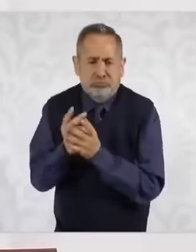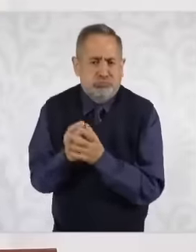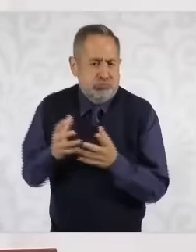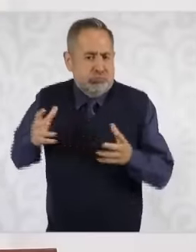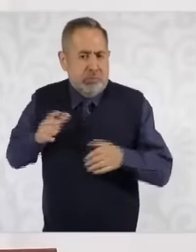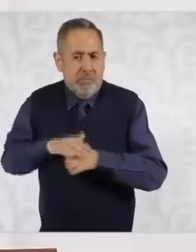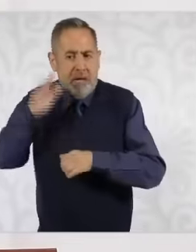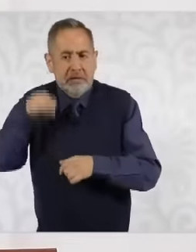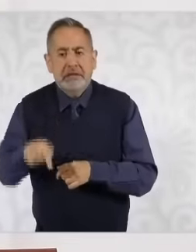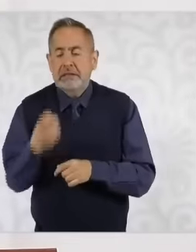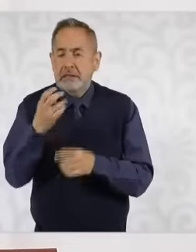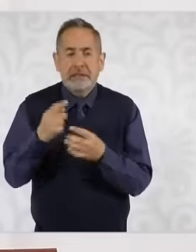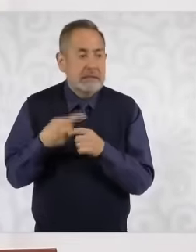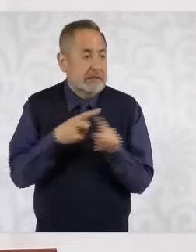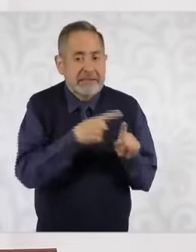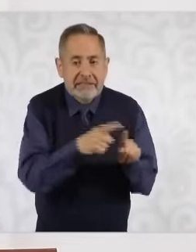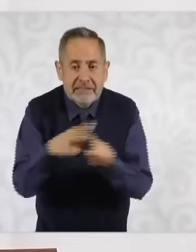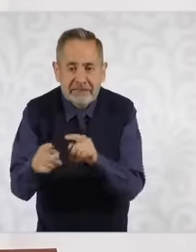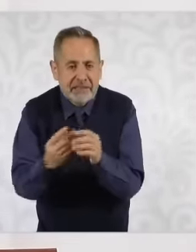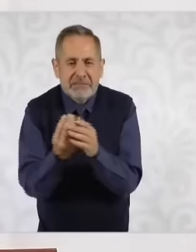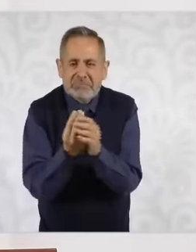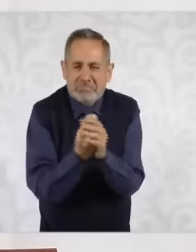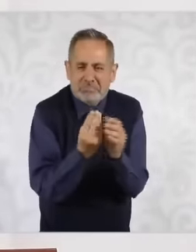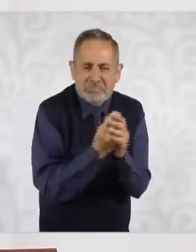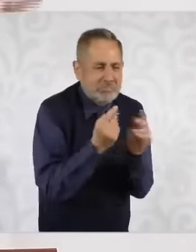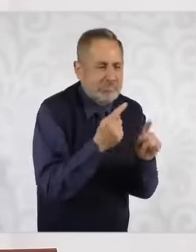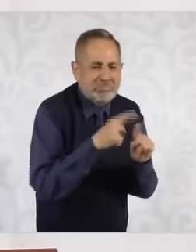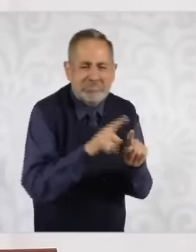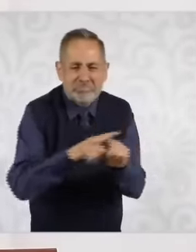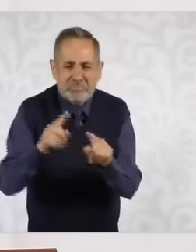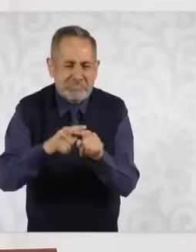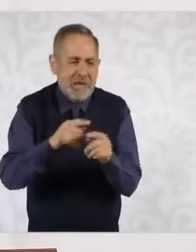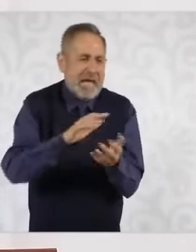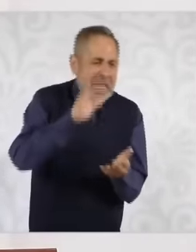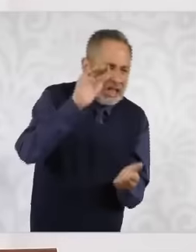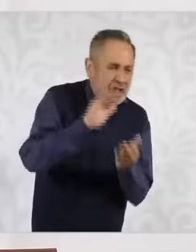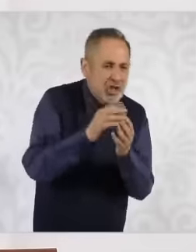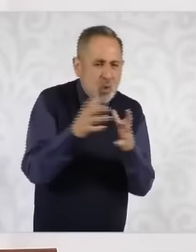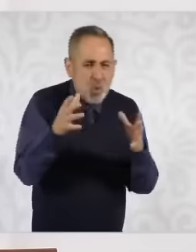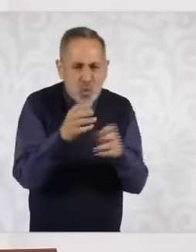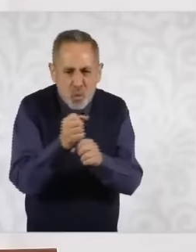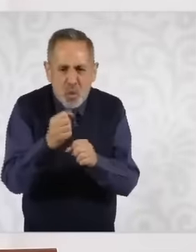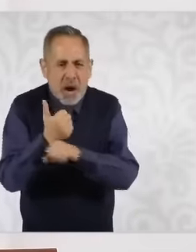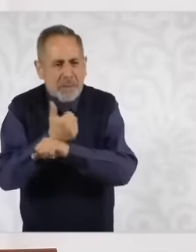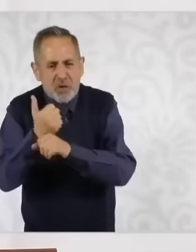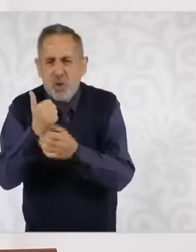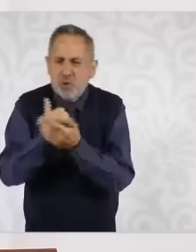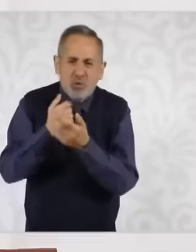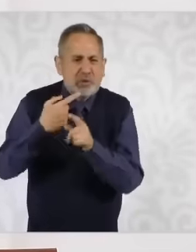what that genetic diversity is and what is the public domain so that it is not appropriate. It is not true. for